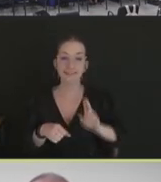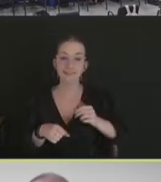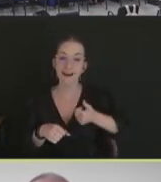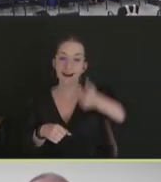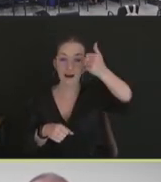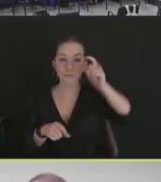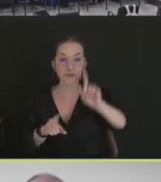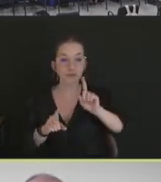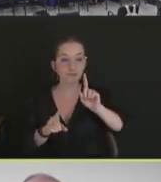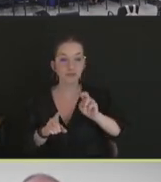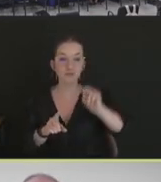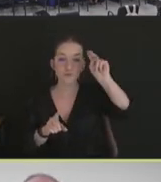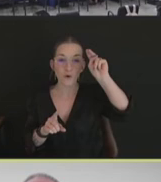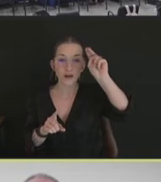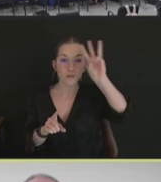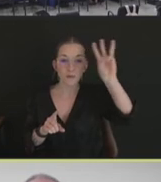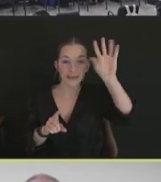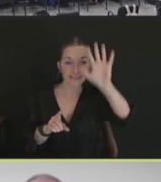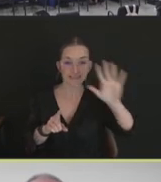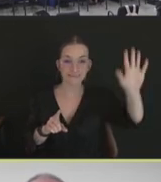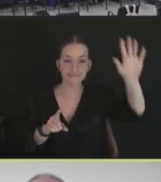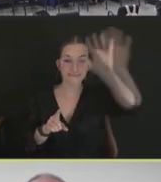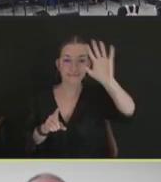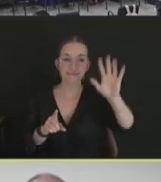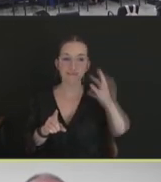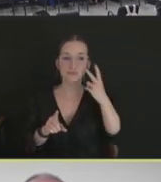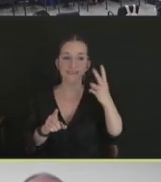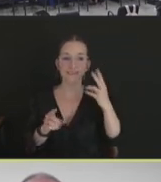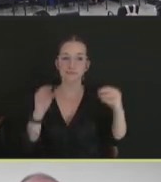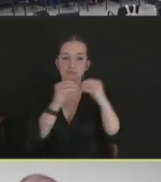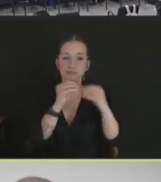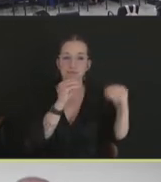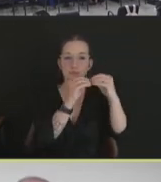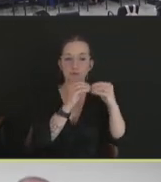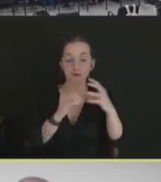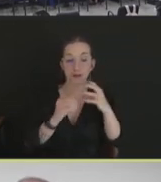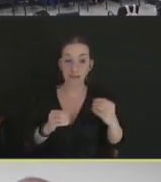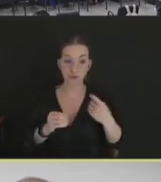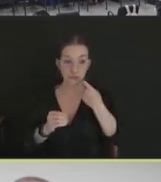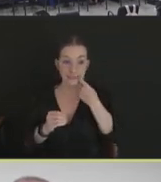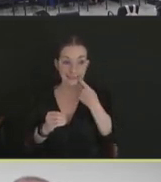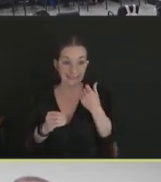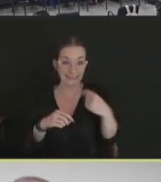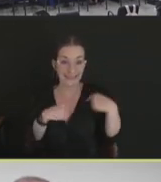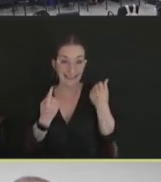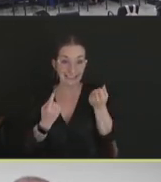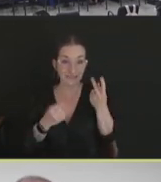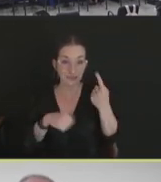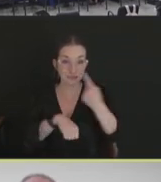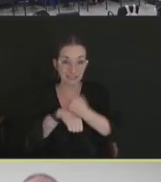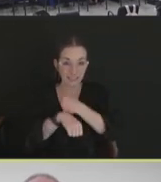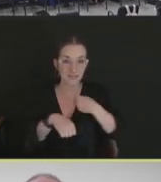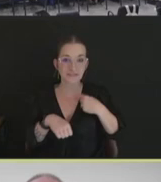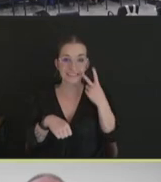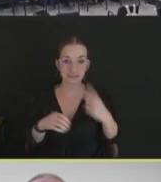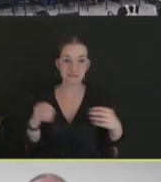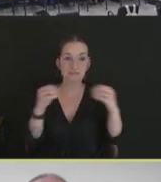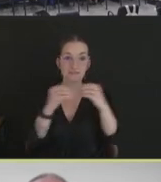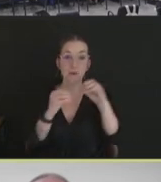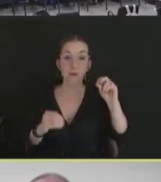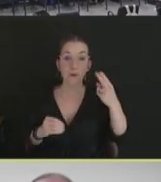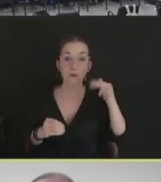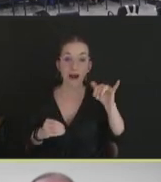recent outbreaks just in the last few days in the Midwest. Ohio, as well as out west in California,